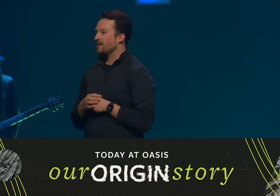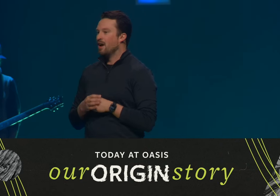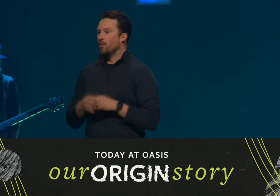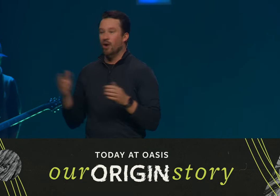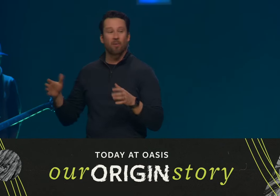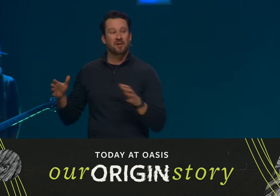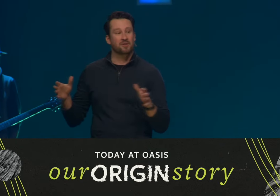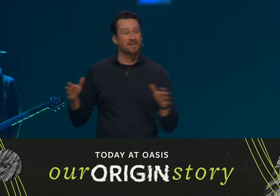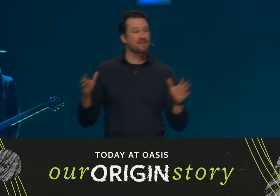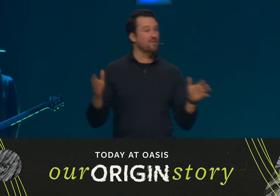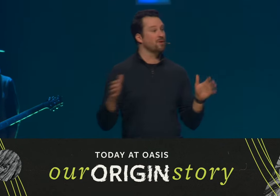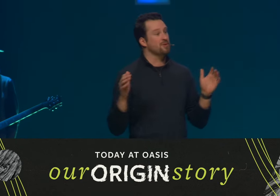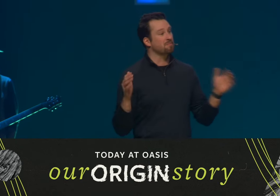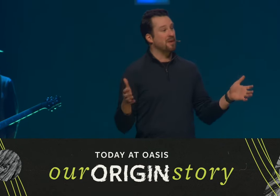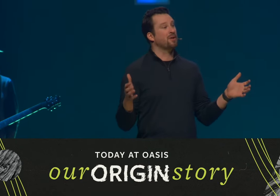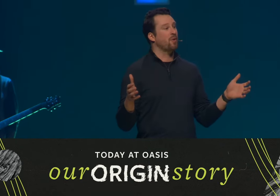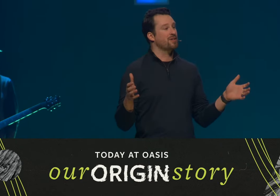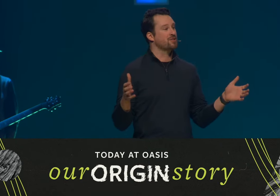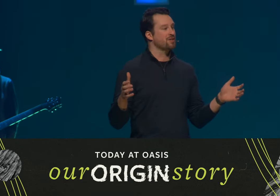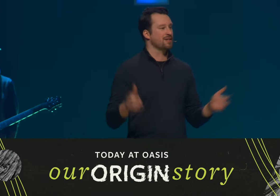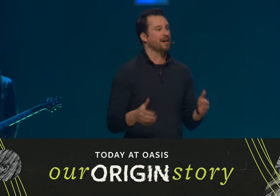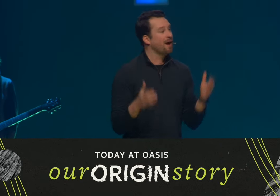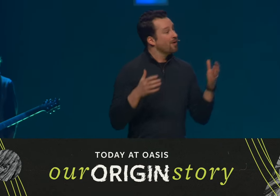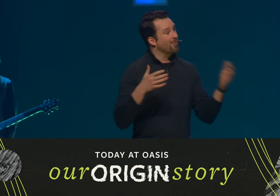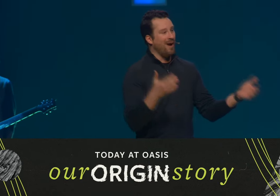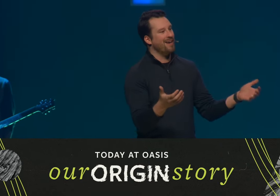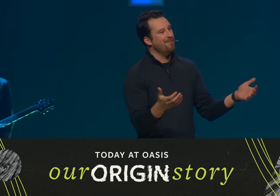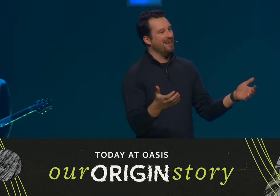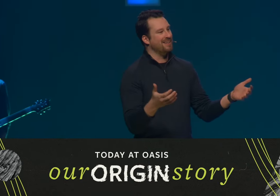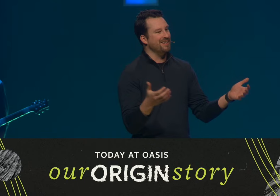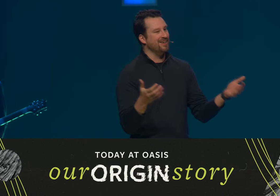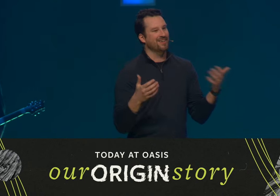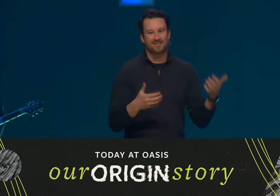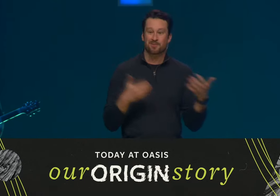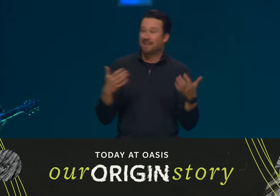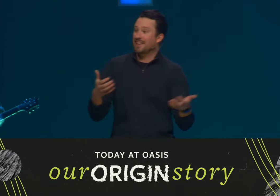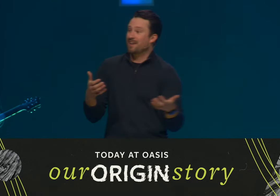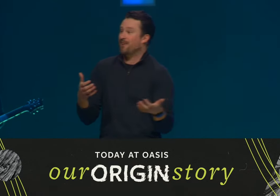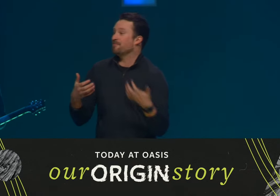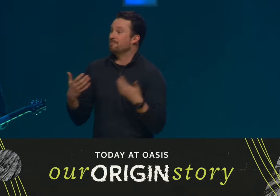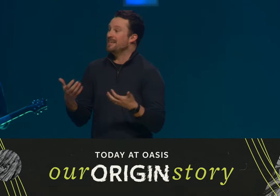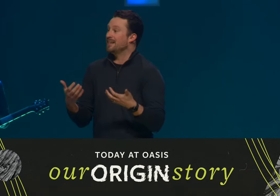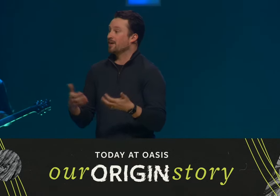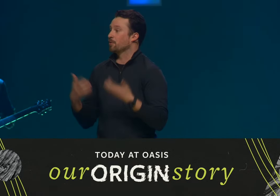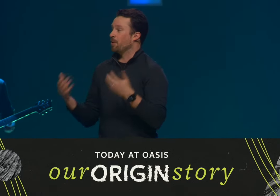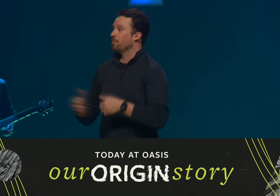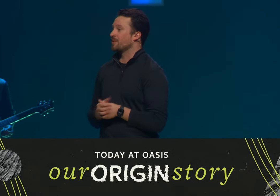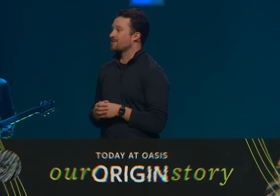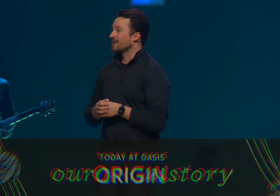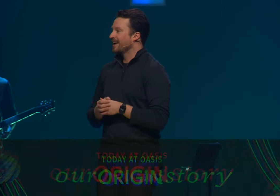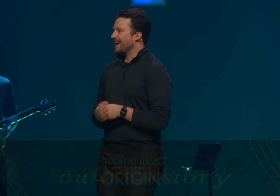and we hope it addresses for you some big questions like why am I here? And does my life have meaning? Or purpose?